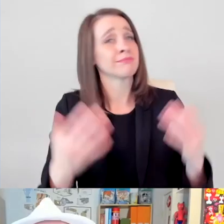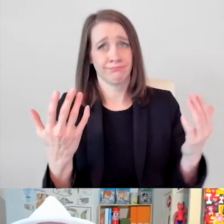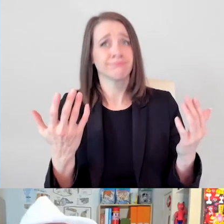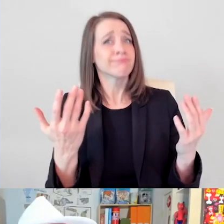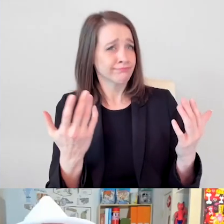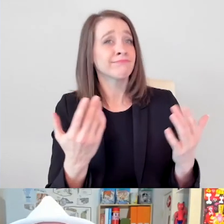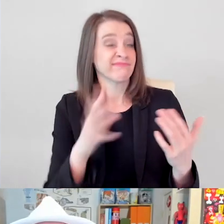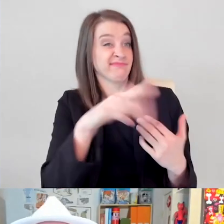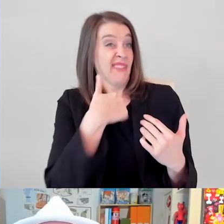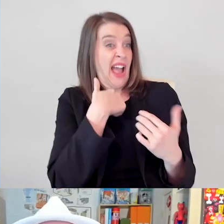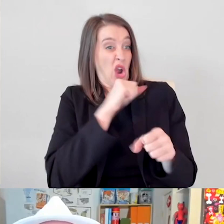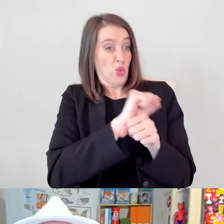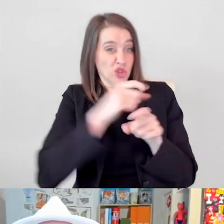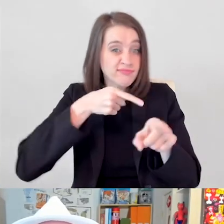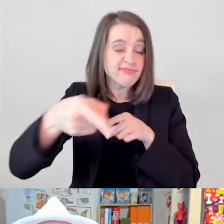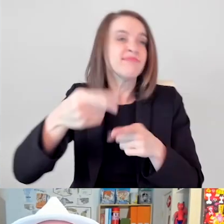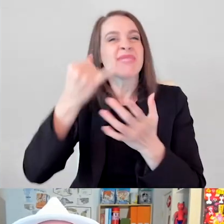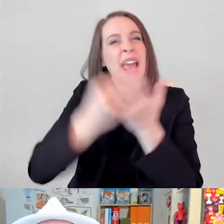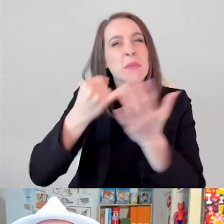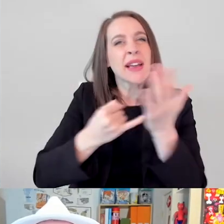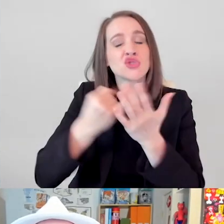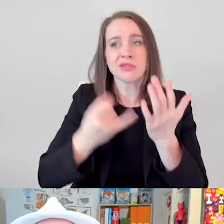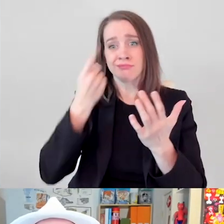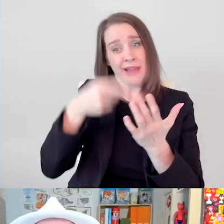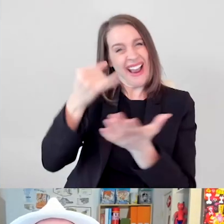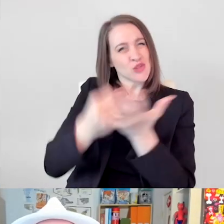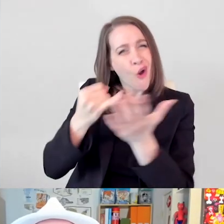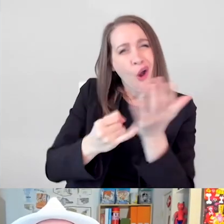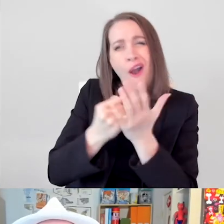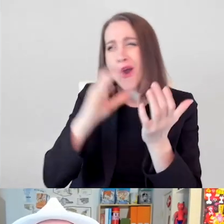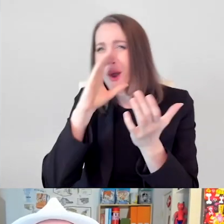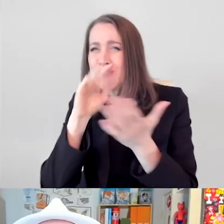Well, I work in animation. And the medium in animation lends itself